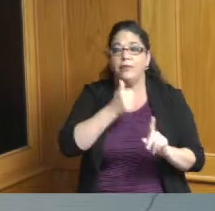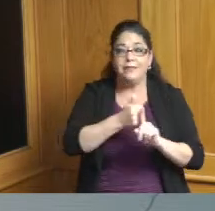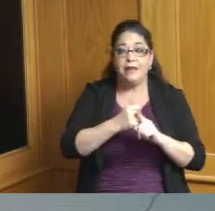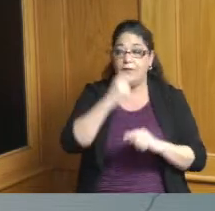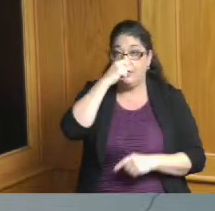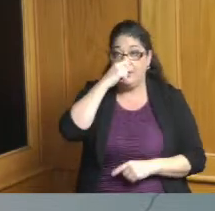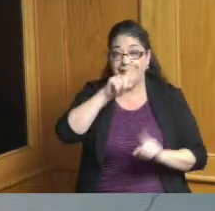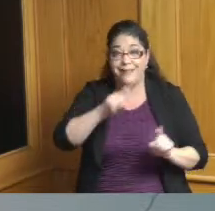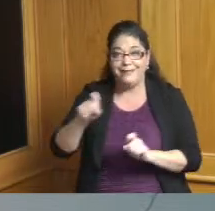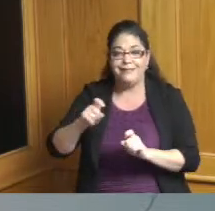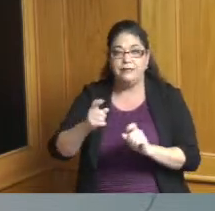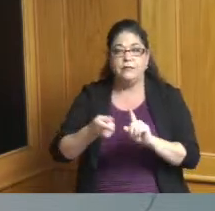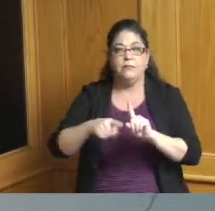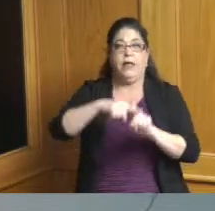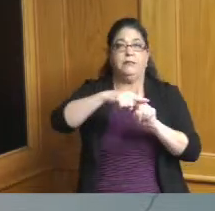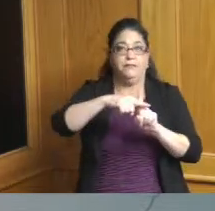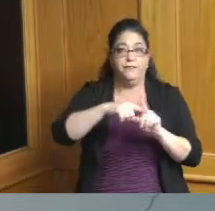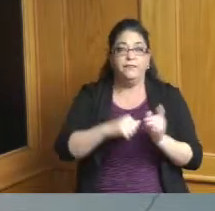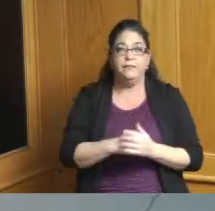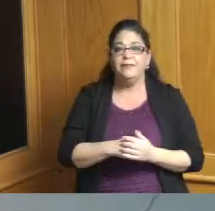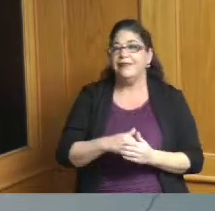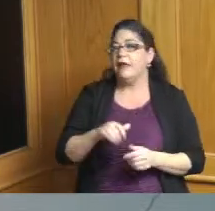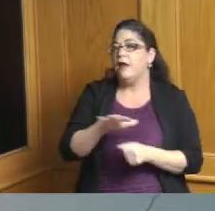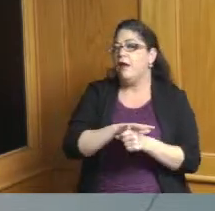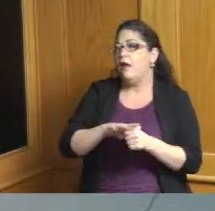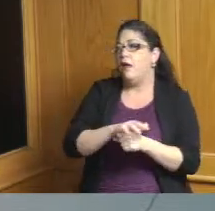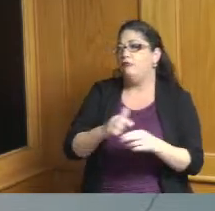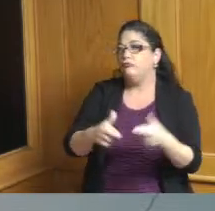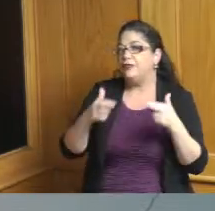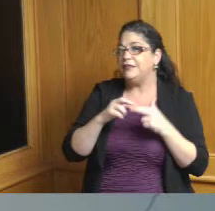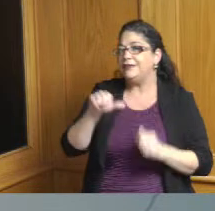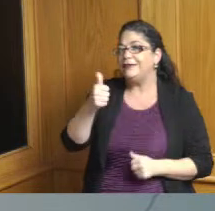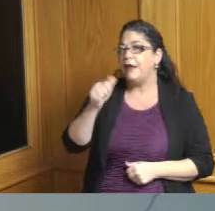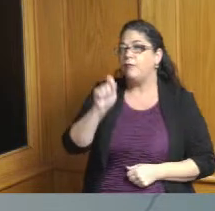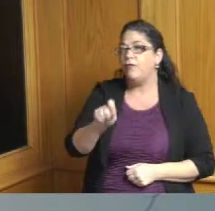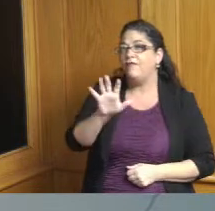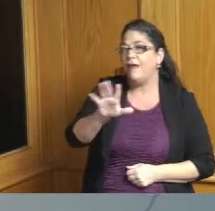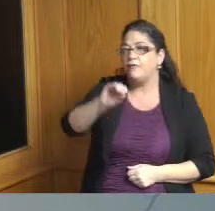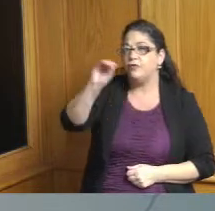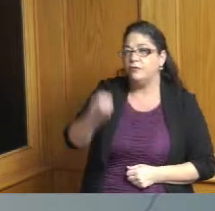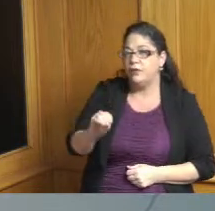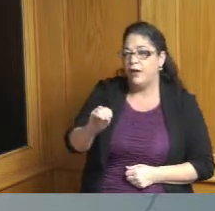for the region we are at 10.5 percent positivity and for Hamilton County we are